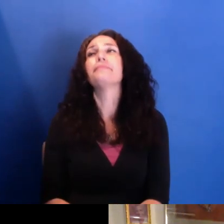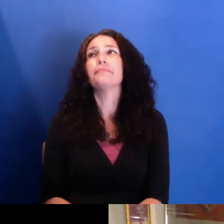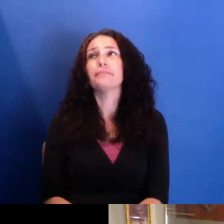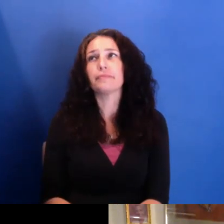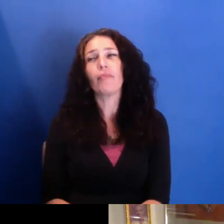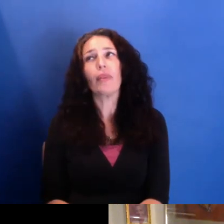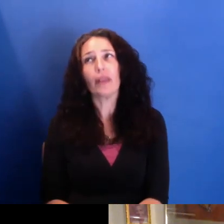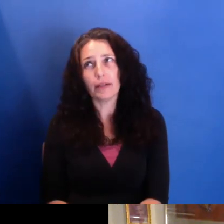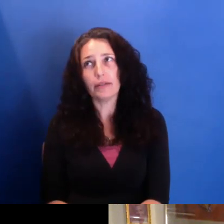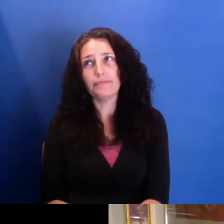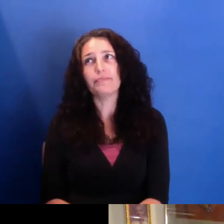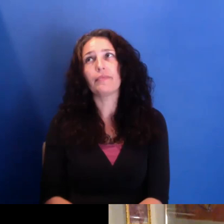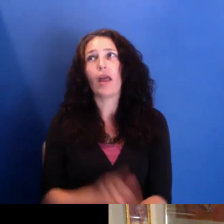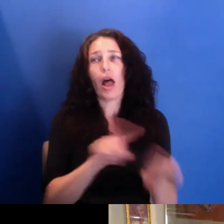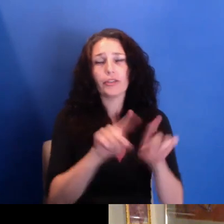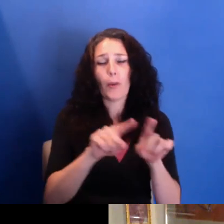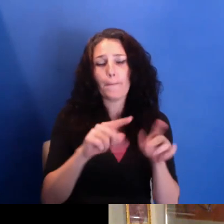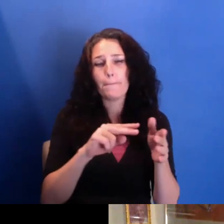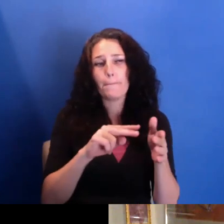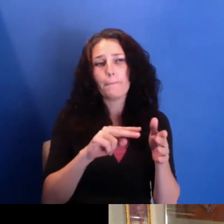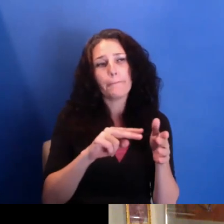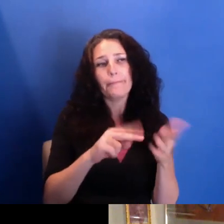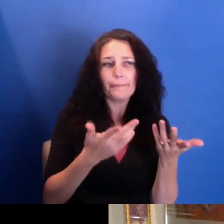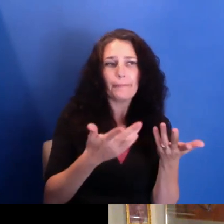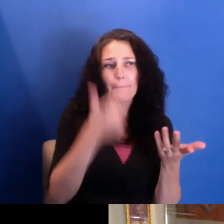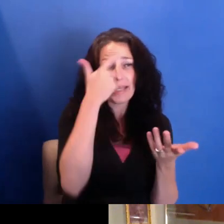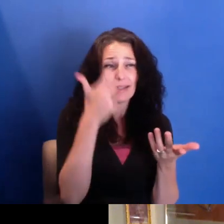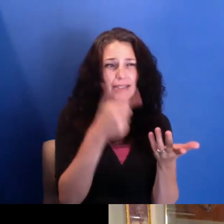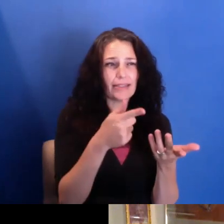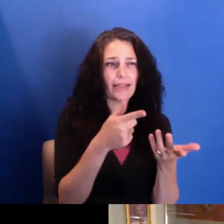and it's not meant to be a consumable, in some ways, it's--